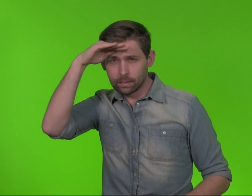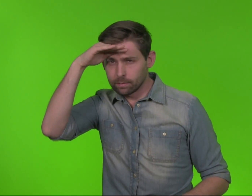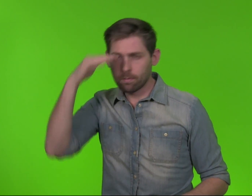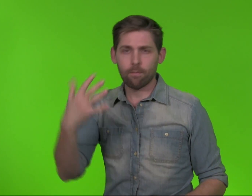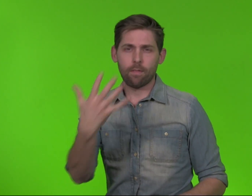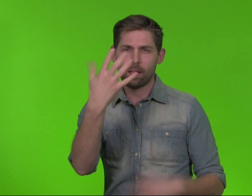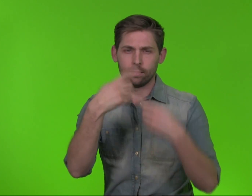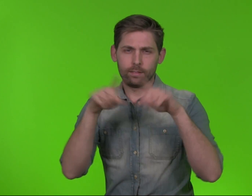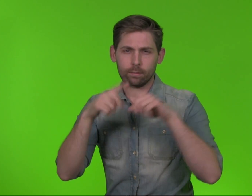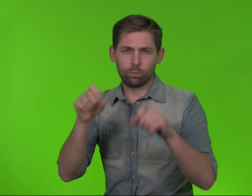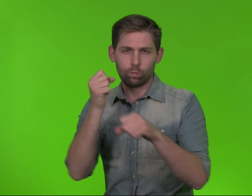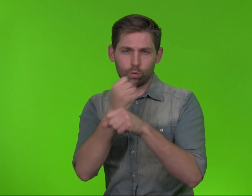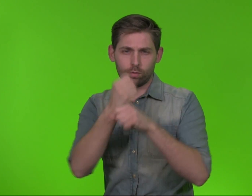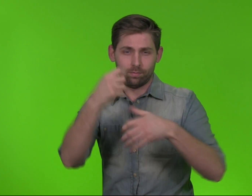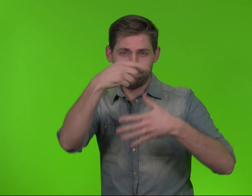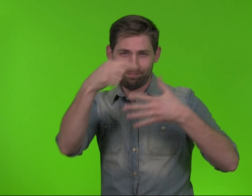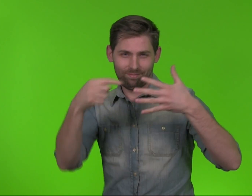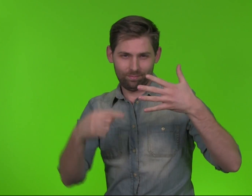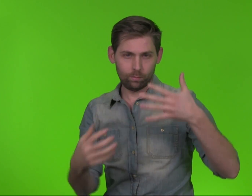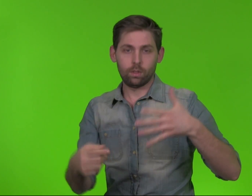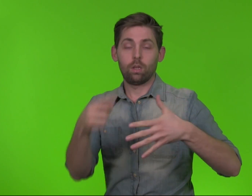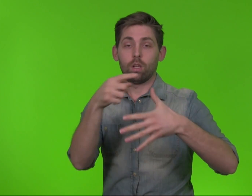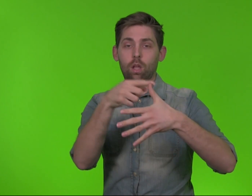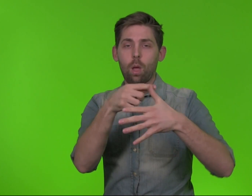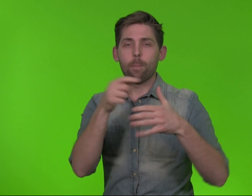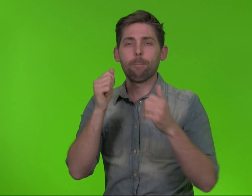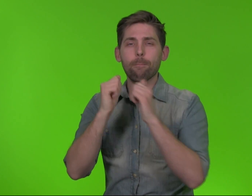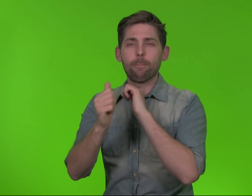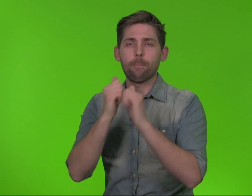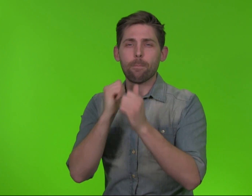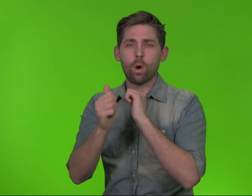We need help from people for 5 different positions: